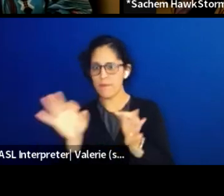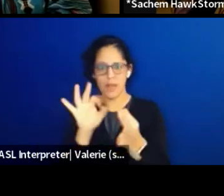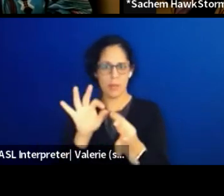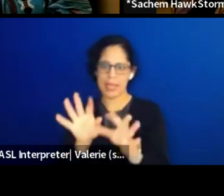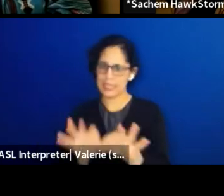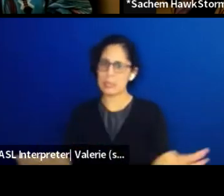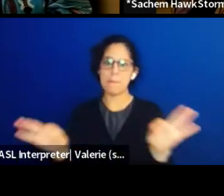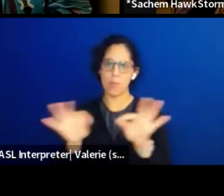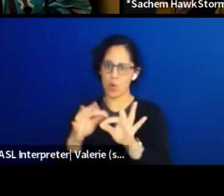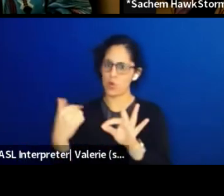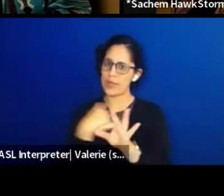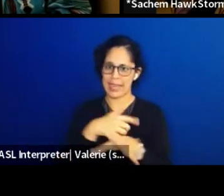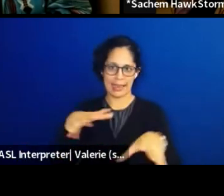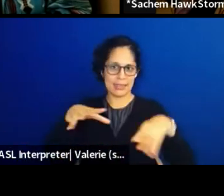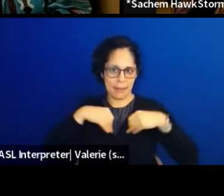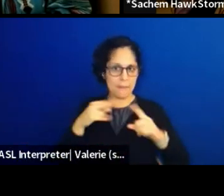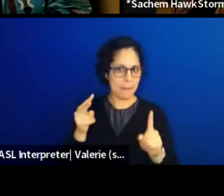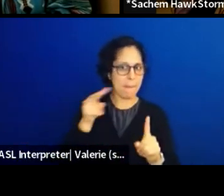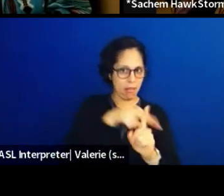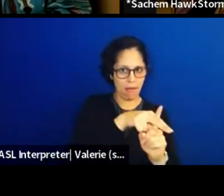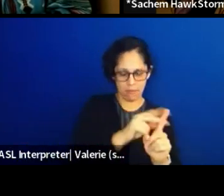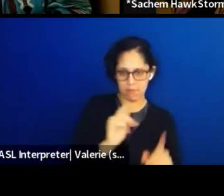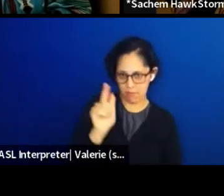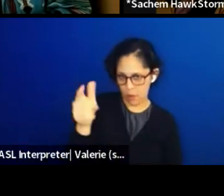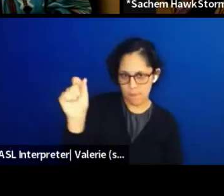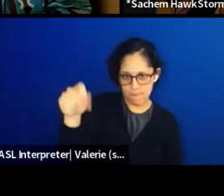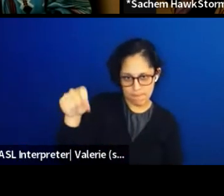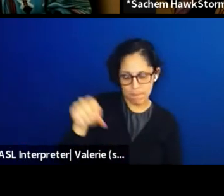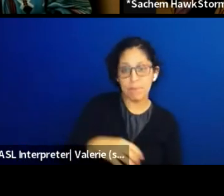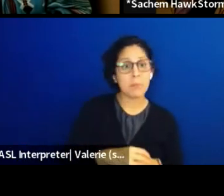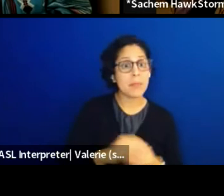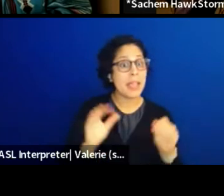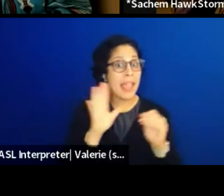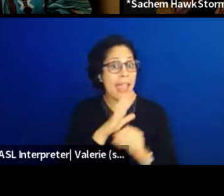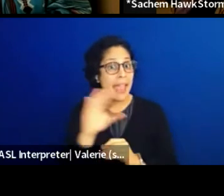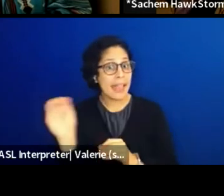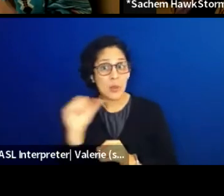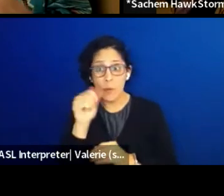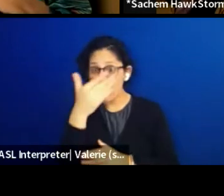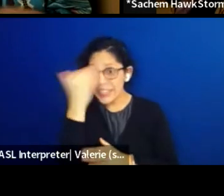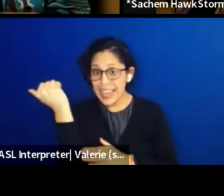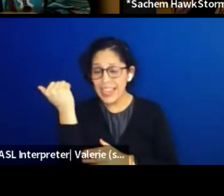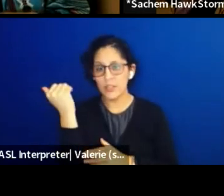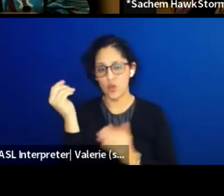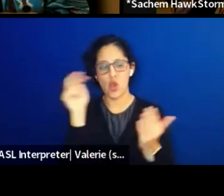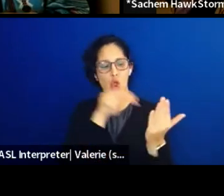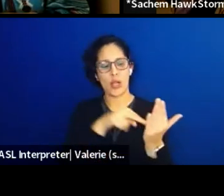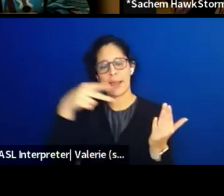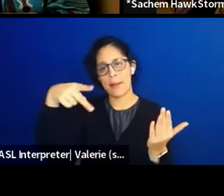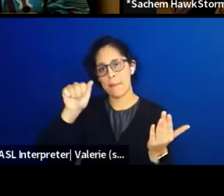even more meaningful. And don't forget to check out the padlet because a lot of the resources and links